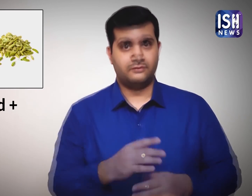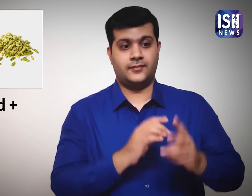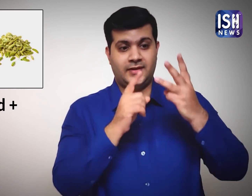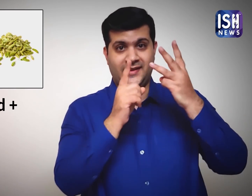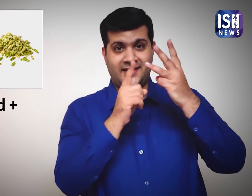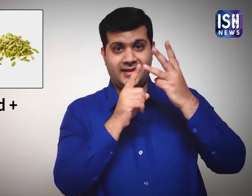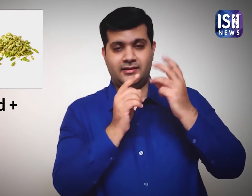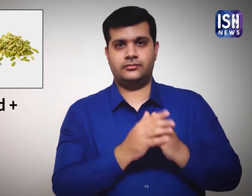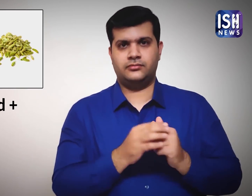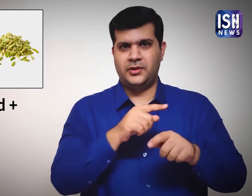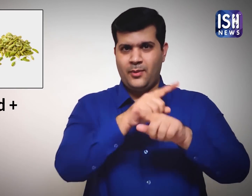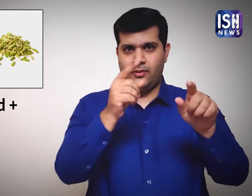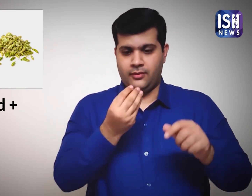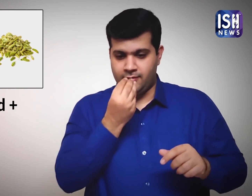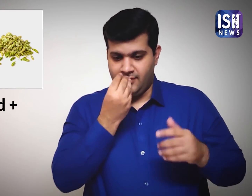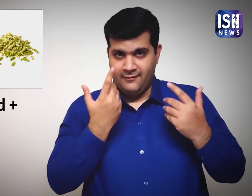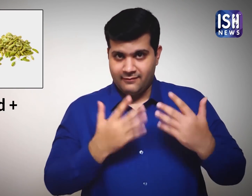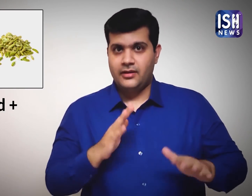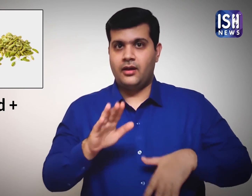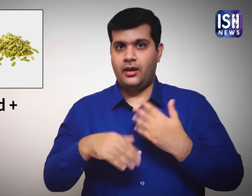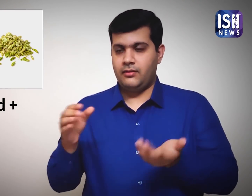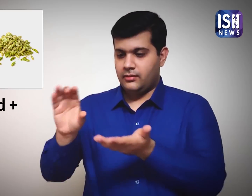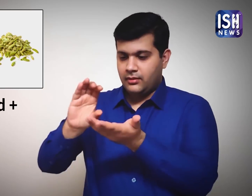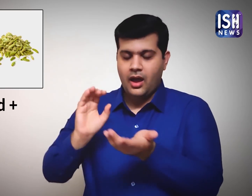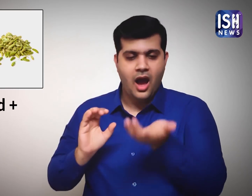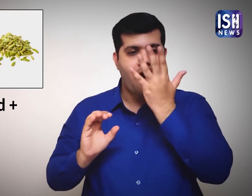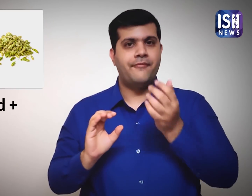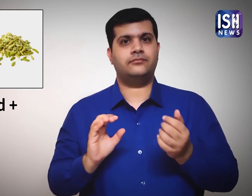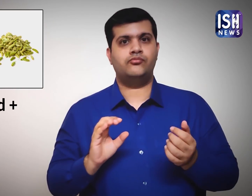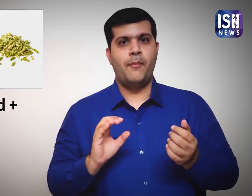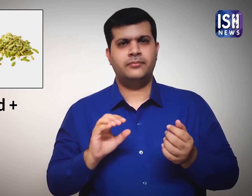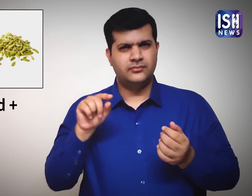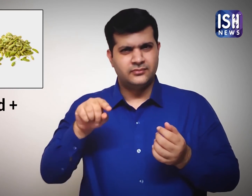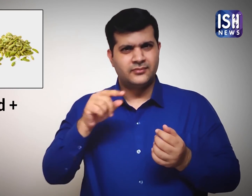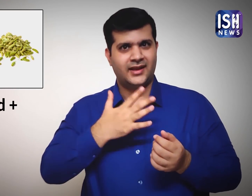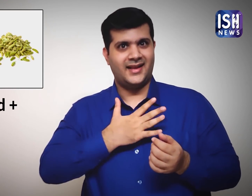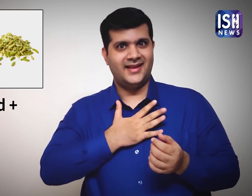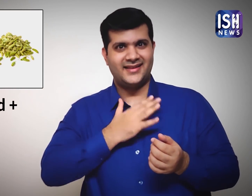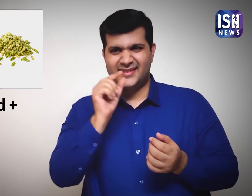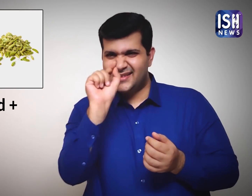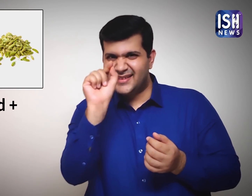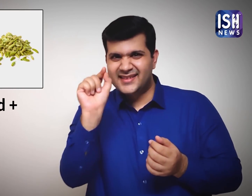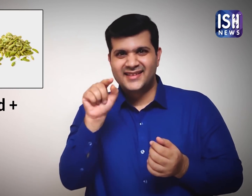Fennel seeds are normally eaten aftere meal.